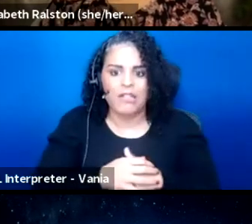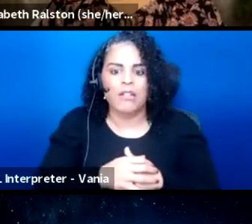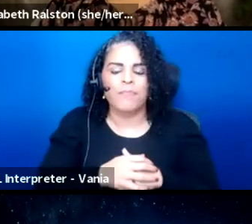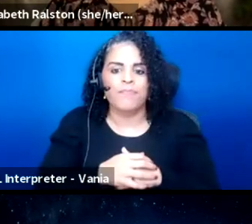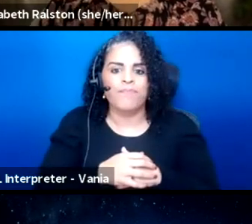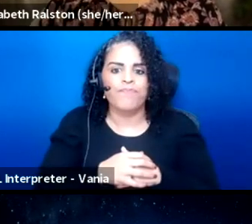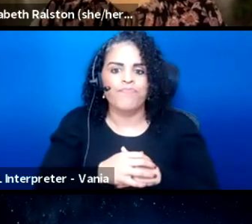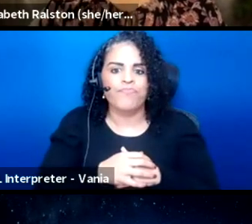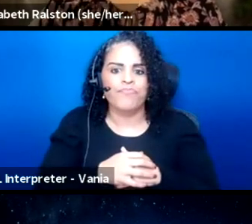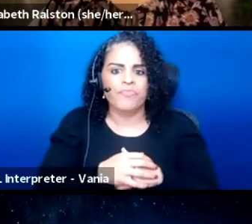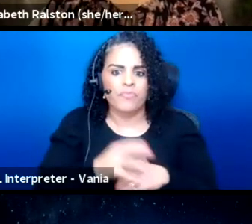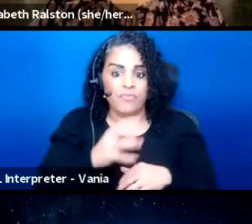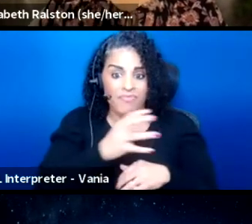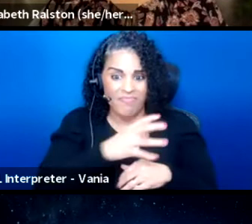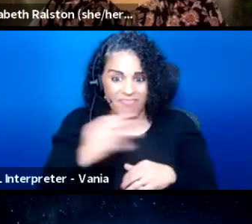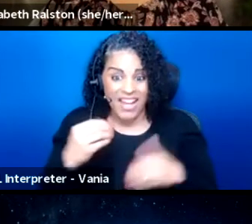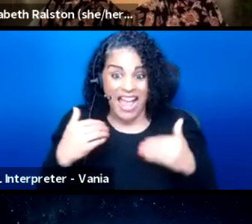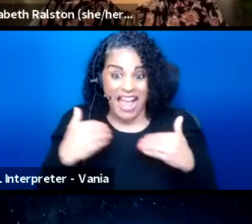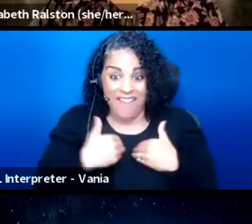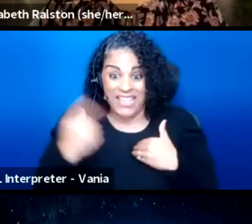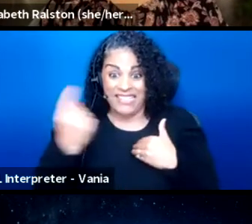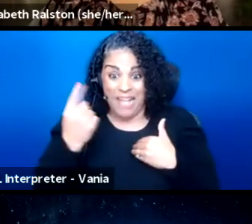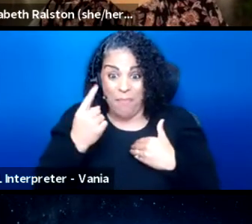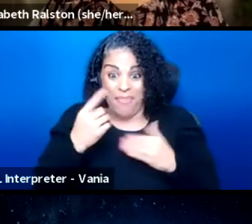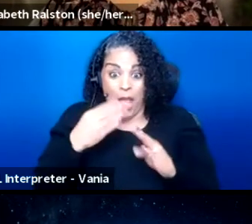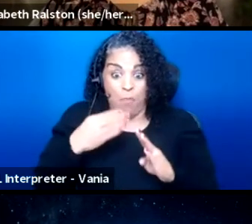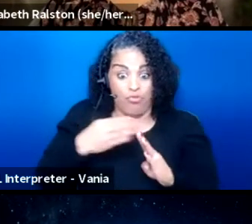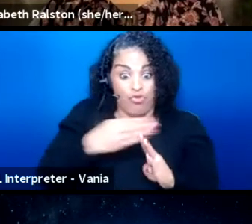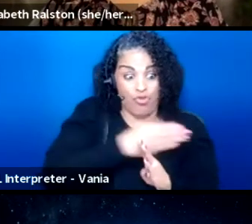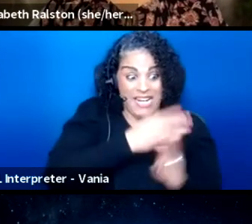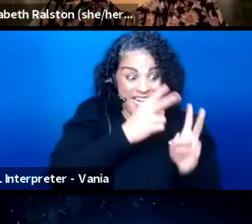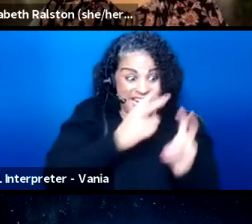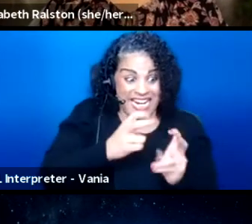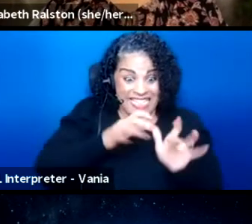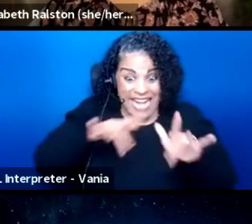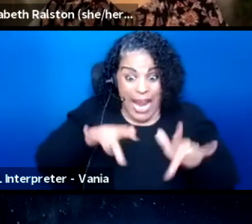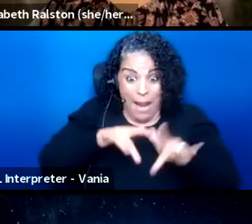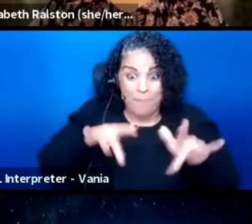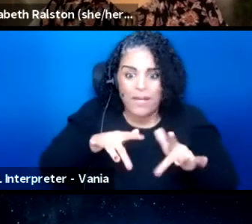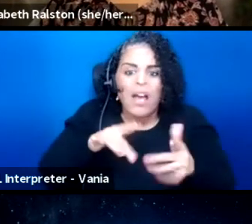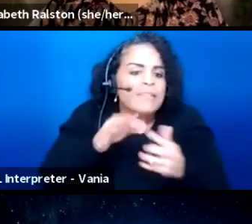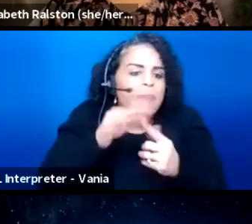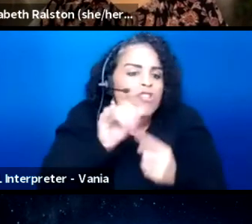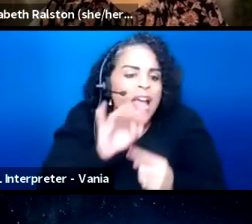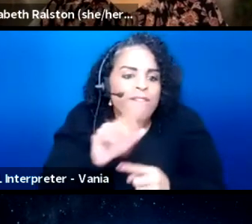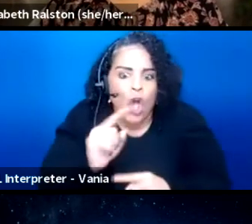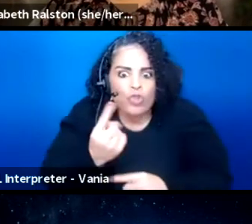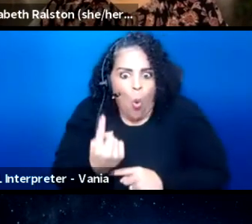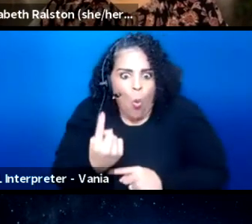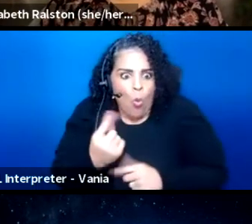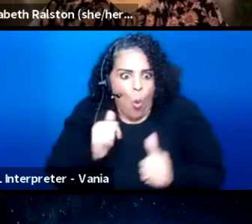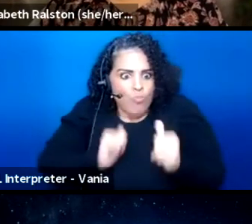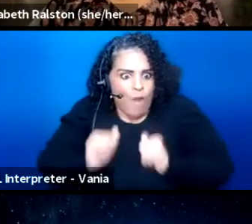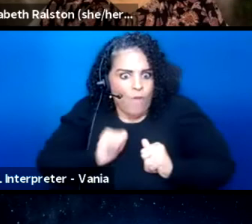and having something pre-taped as an act, especially if it's like a solo performance of some sort,